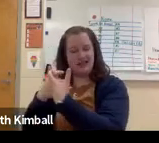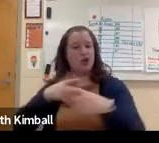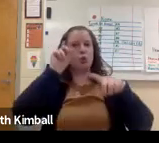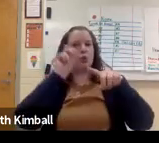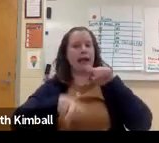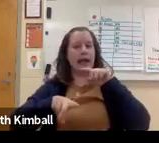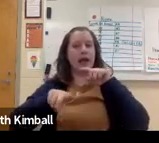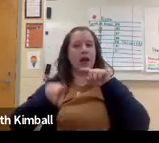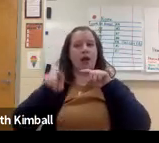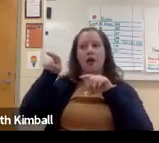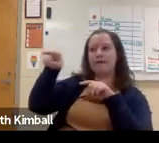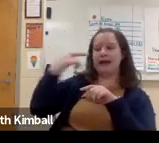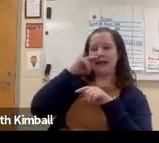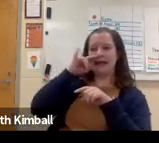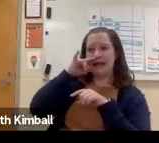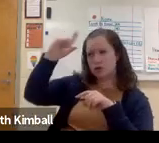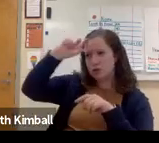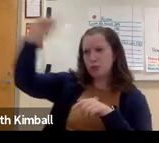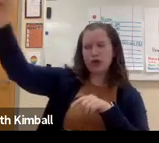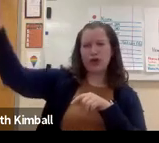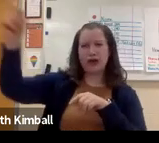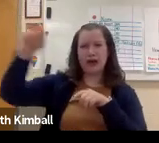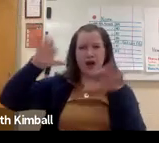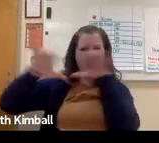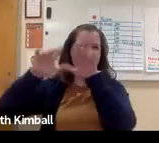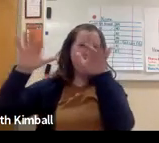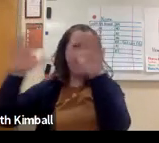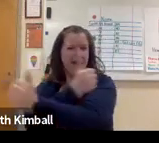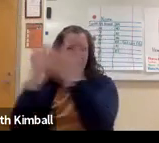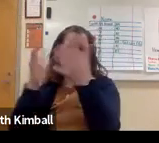So being able to meet your students where they are.